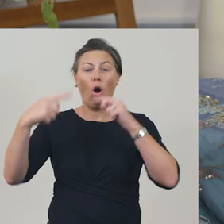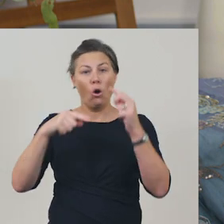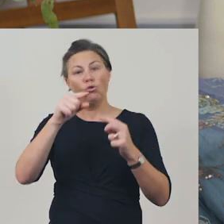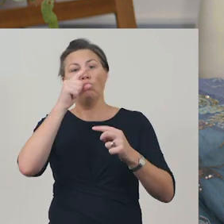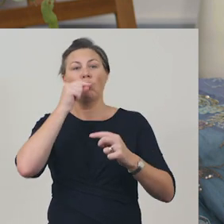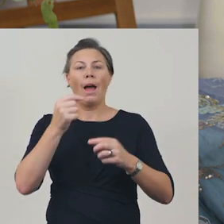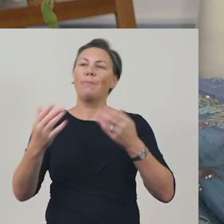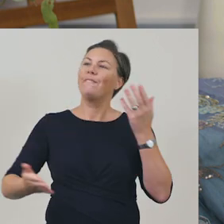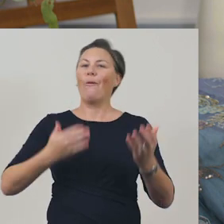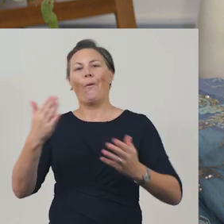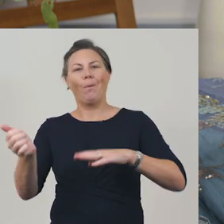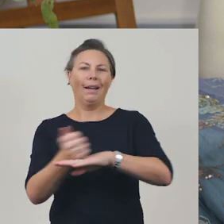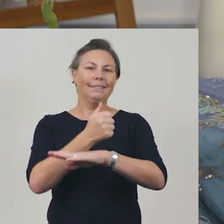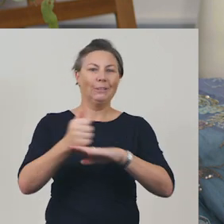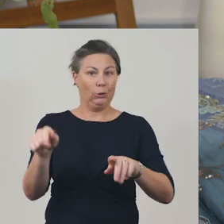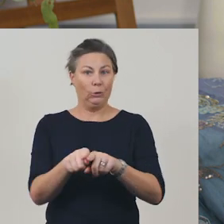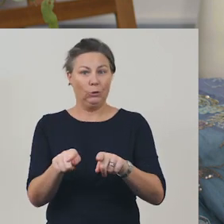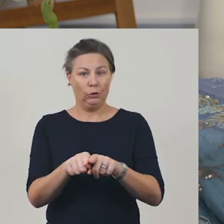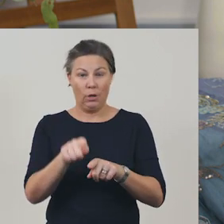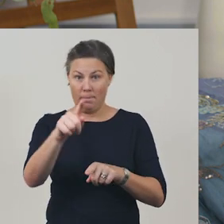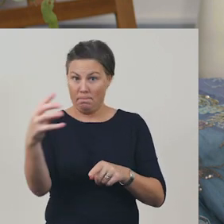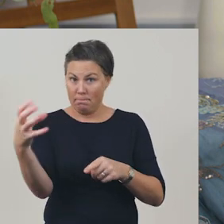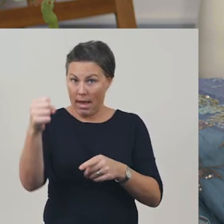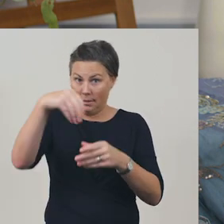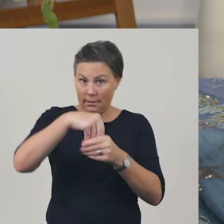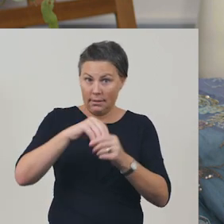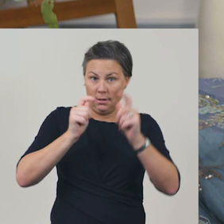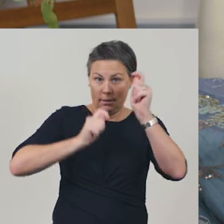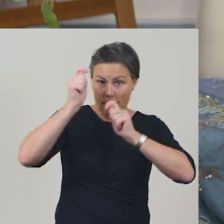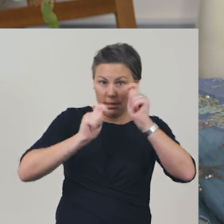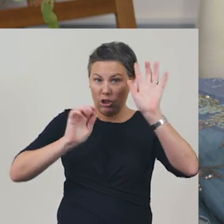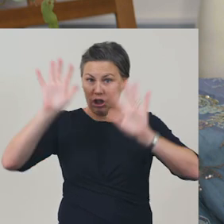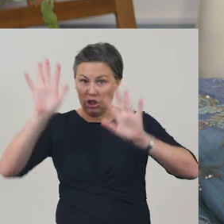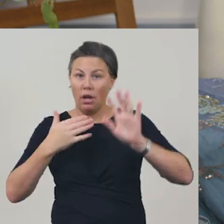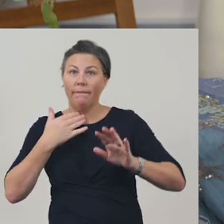Remember to think about facial expressions, gestures, volume, and pace.